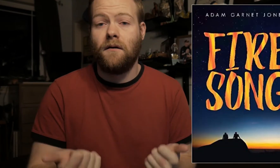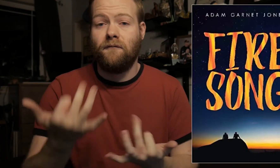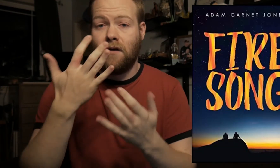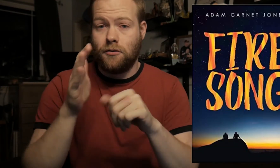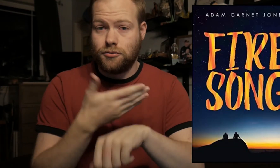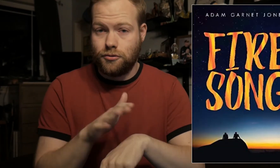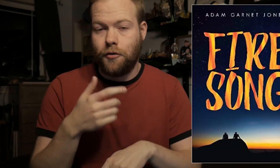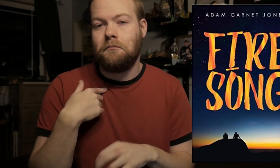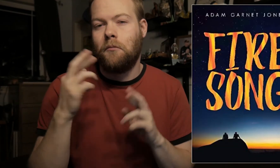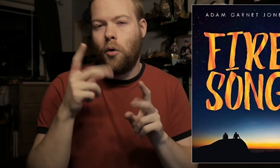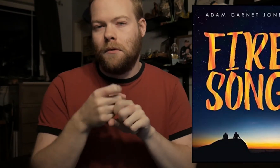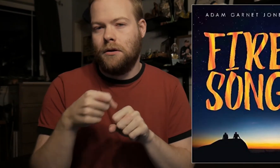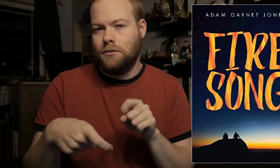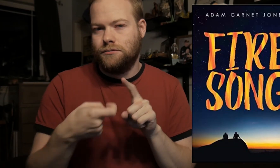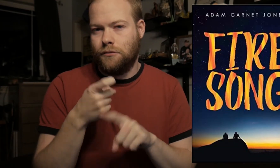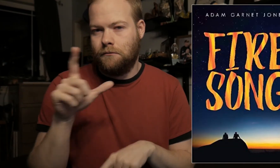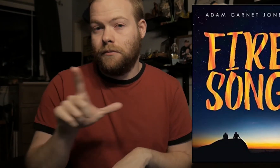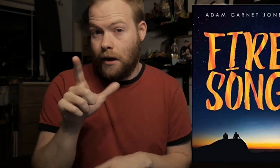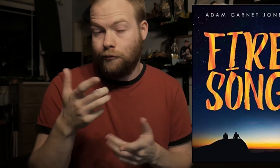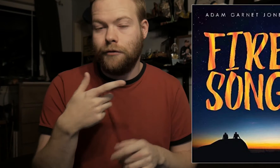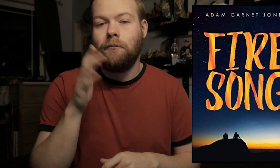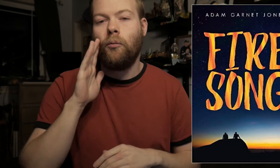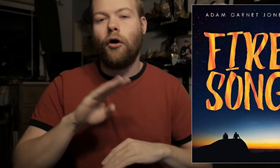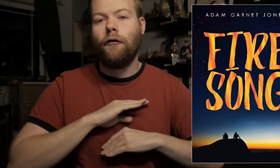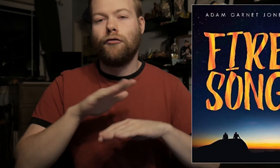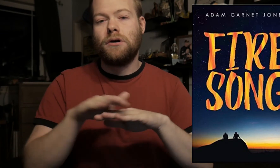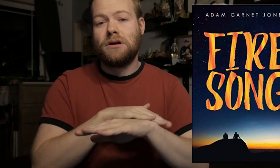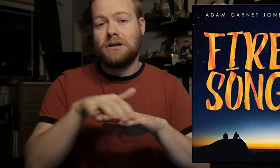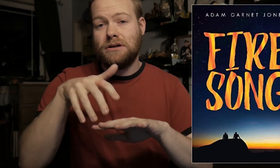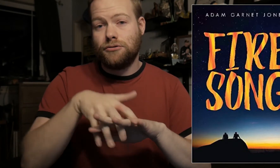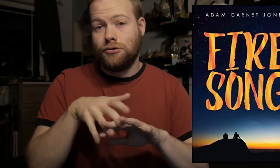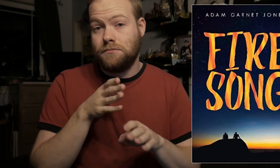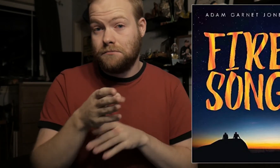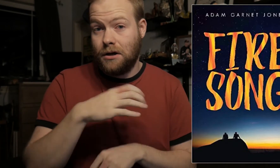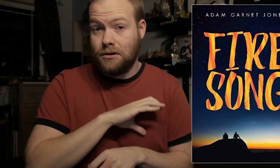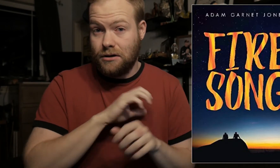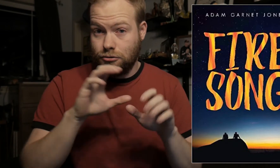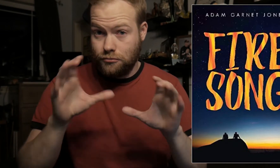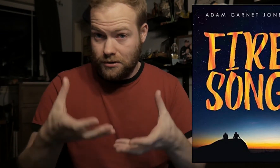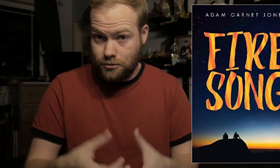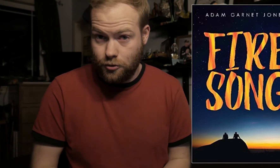Fire Song. I hope to get this from the library, and it’ll cover the Indigenous Main Character category.